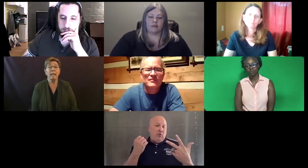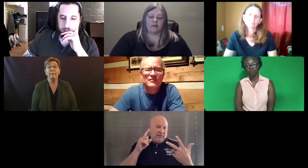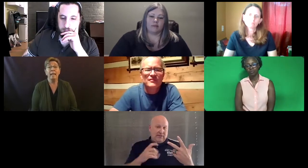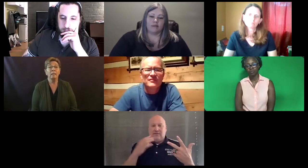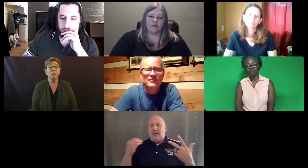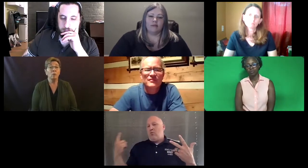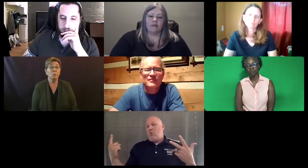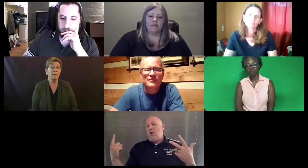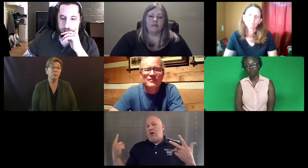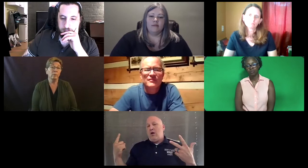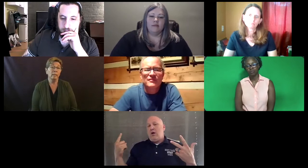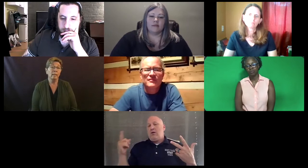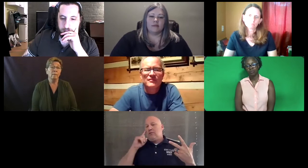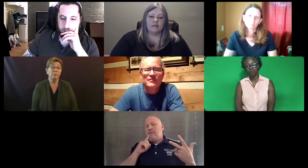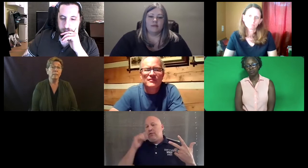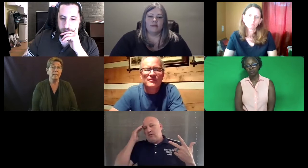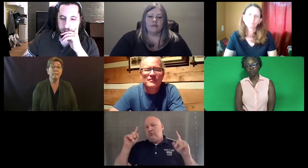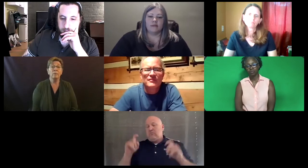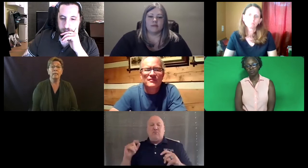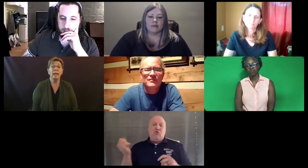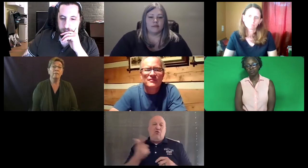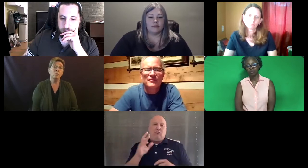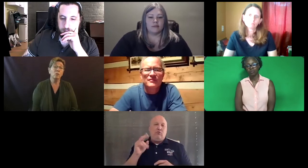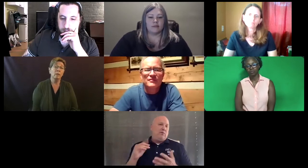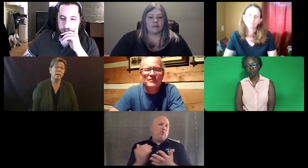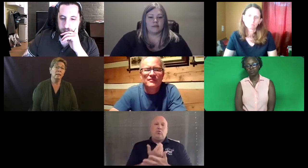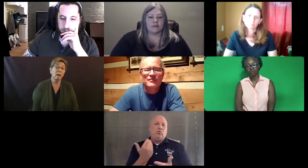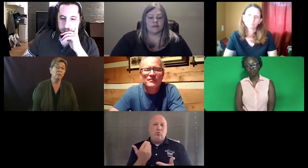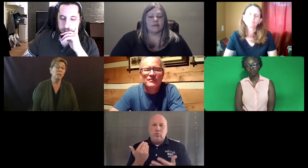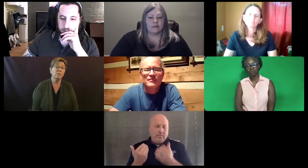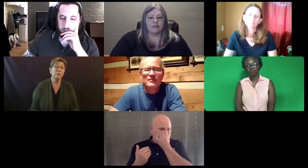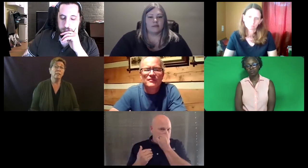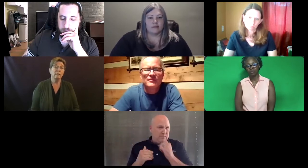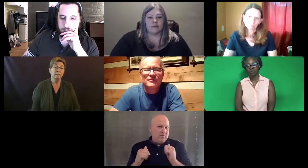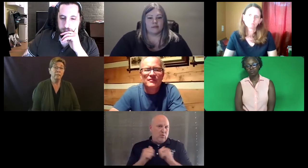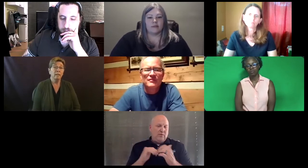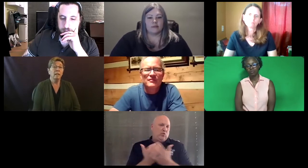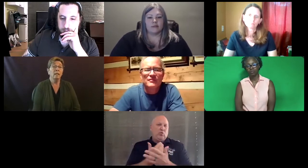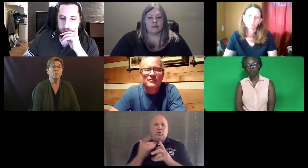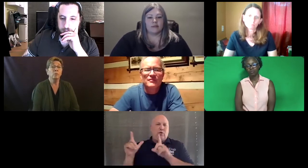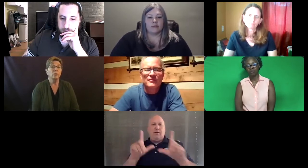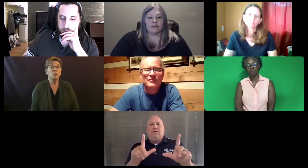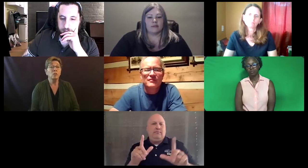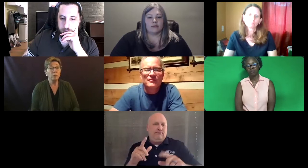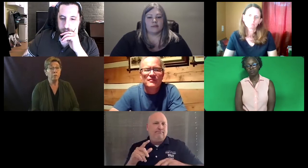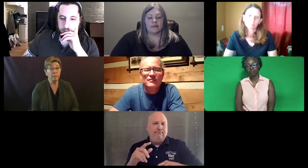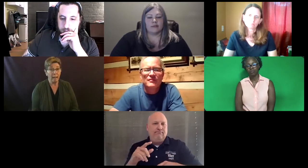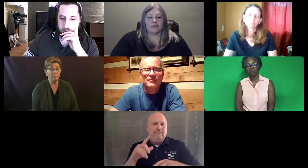And then, you know, we have three performance tests. And we have also a knowledge test for the deaf interpreter, which is new for them.